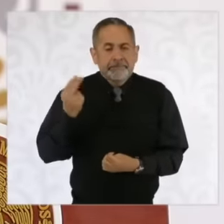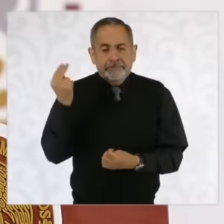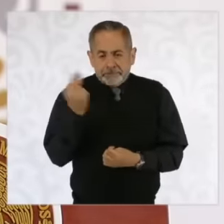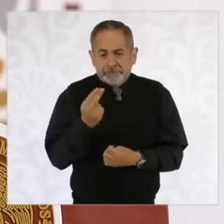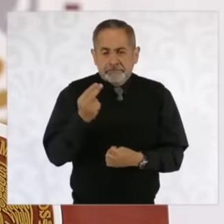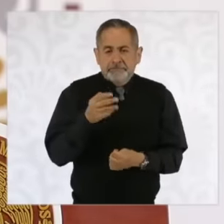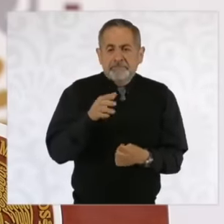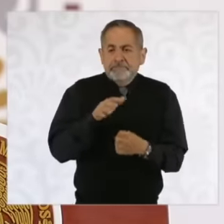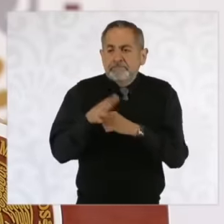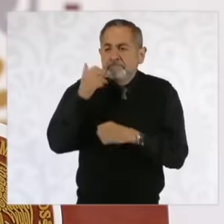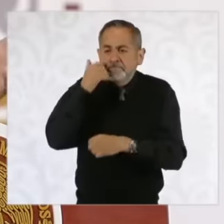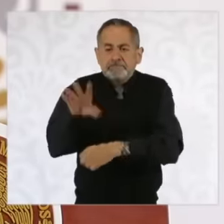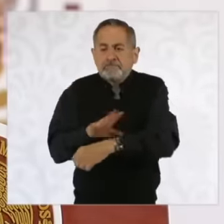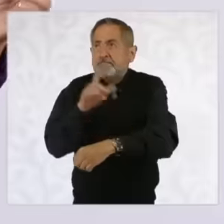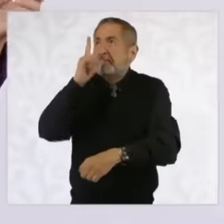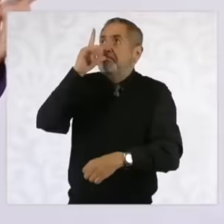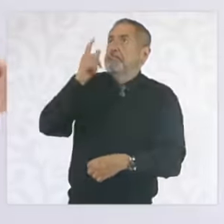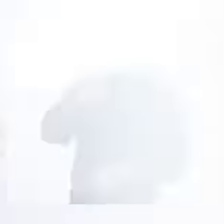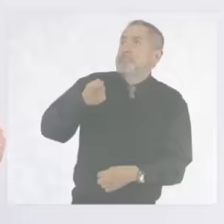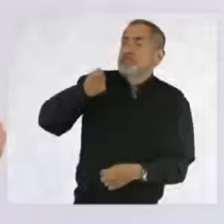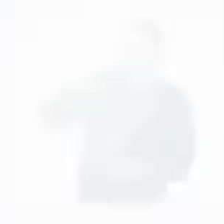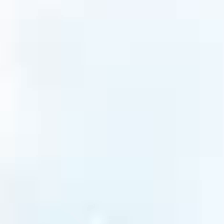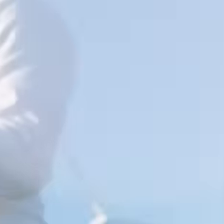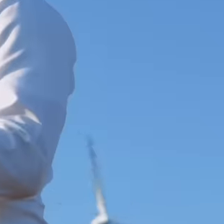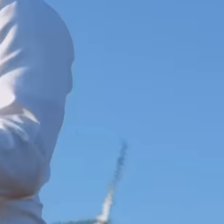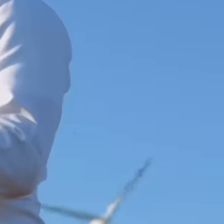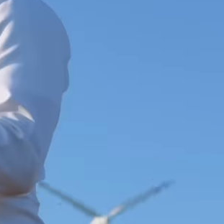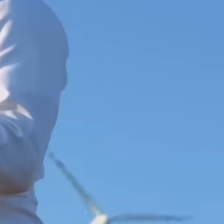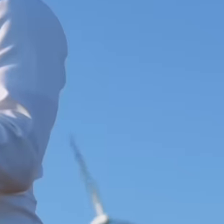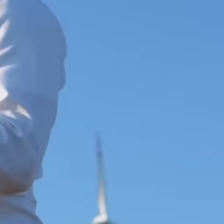very clear and forceful message to all those